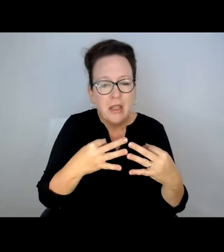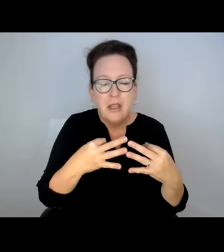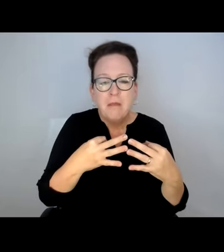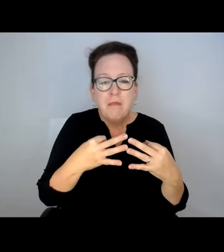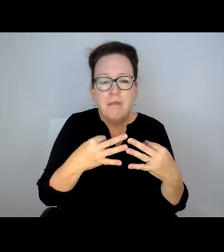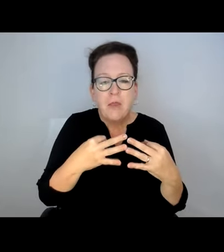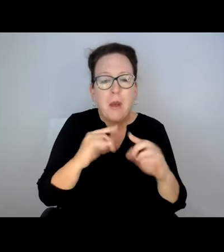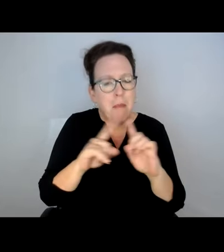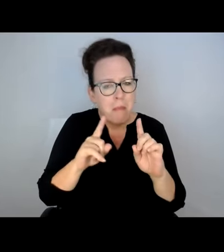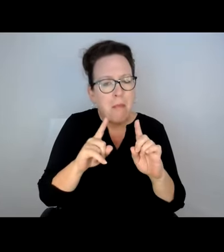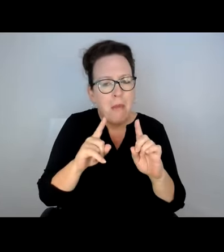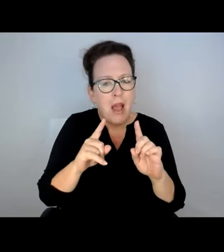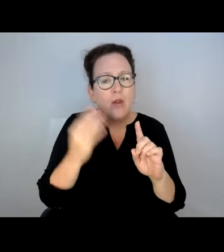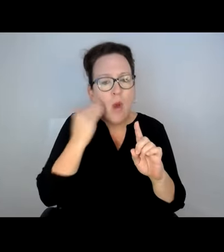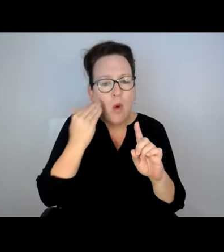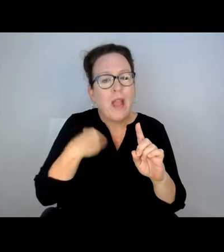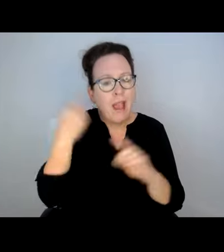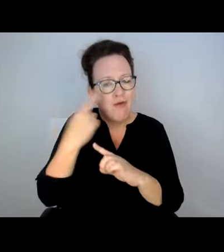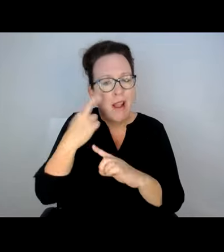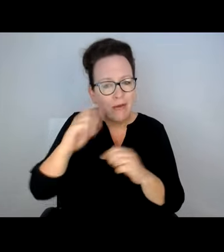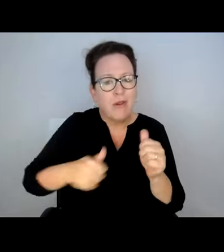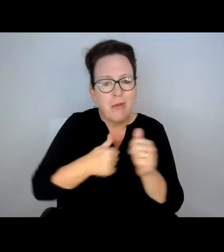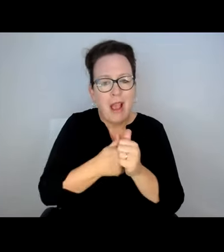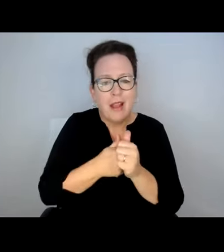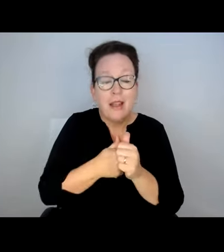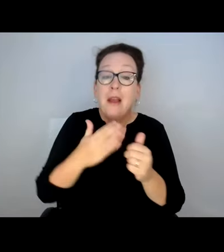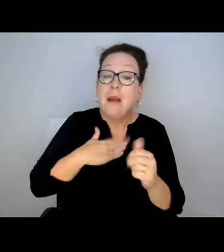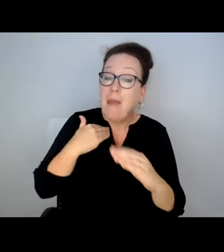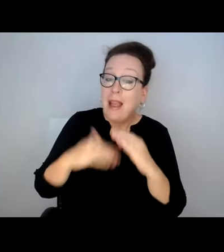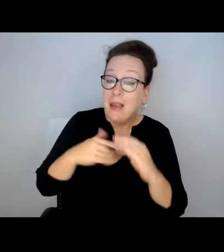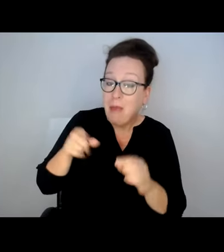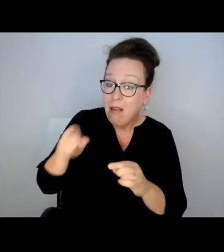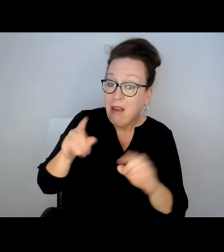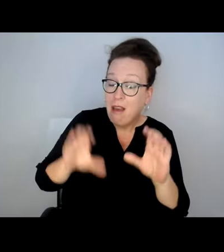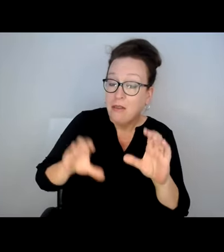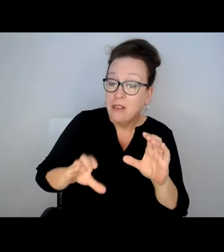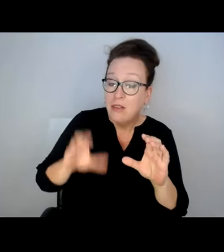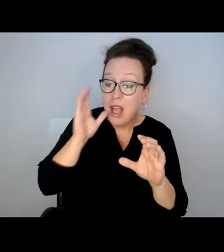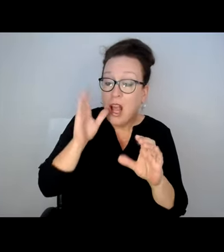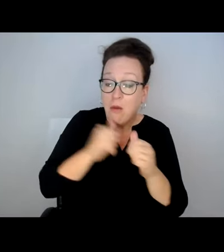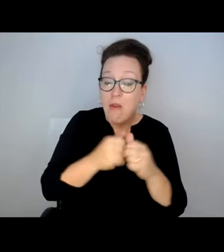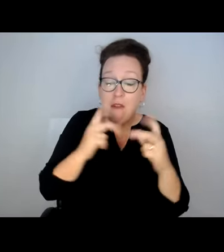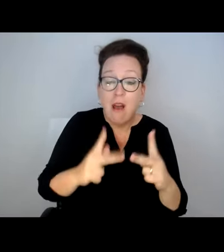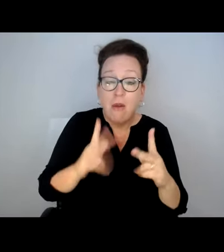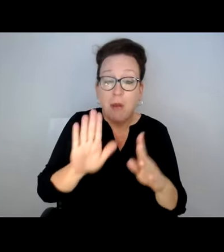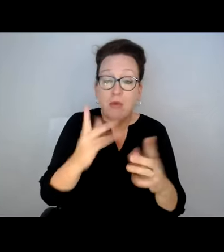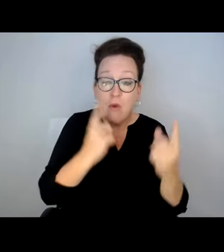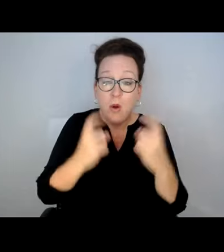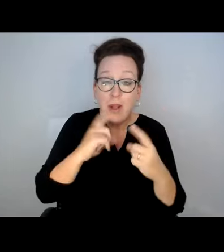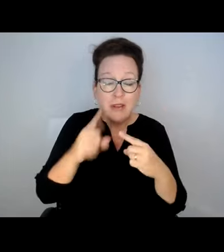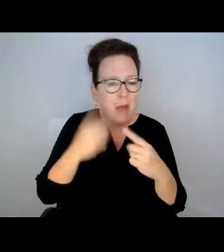ANY ONE BUS STOP, I DON'T KNOW THE ONE ON BROADWAY AND ILLINOIS VERSUS THE OTHER ONE. THERE'S FACTORS.